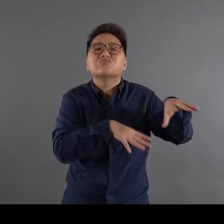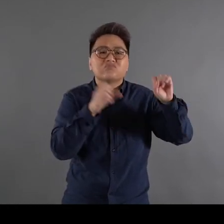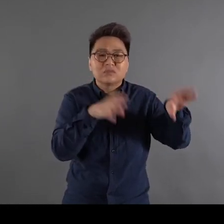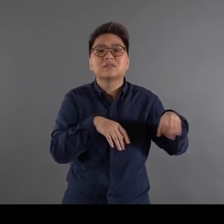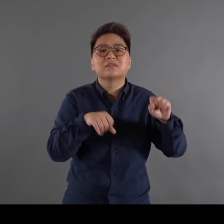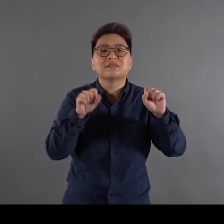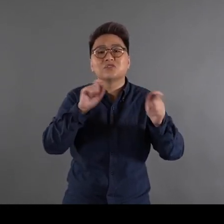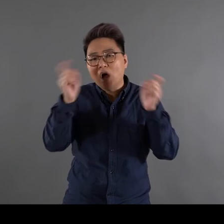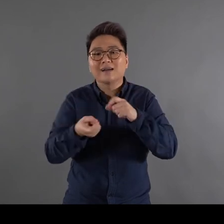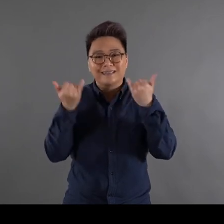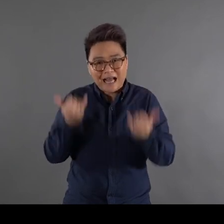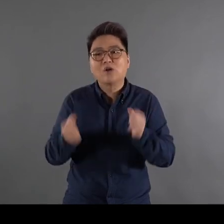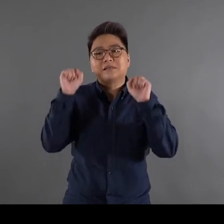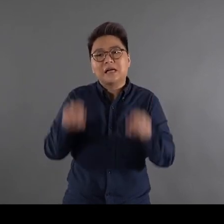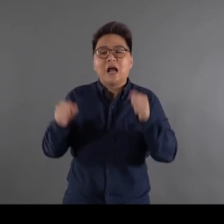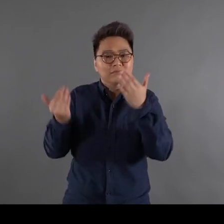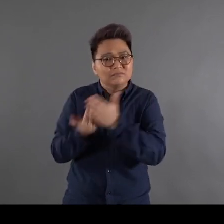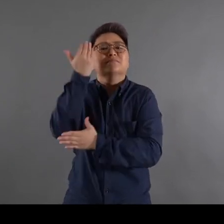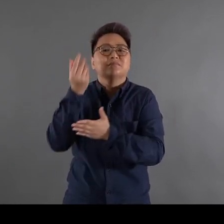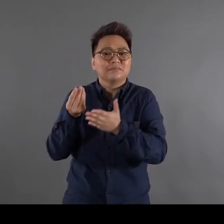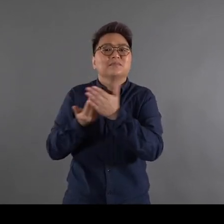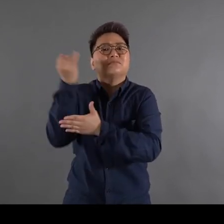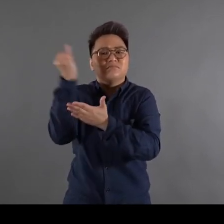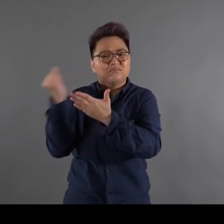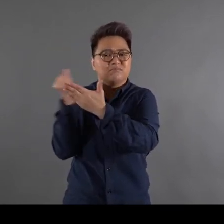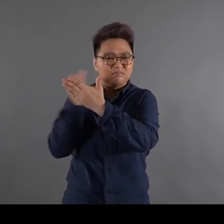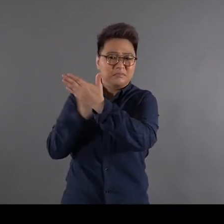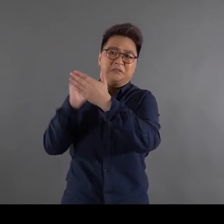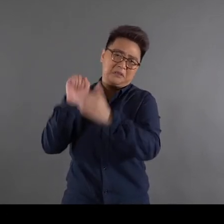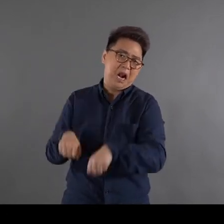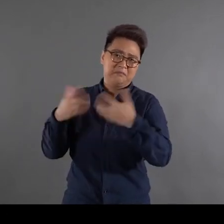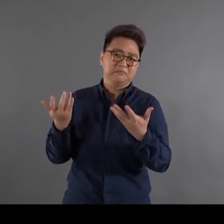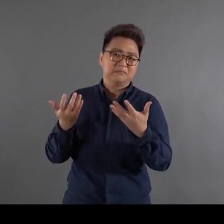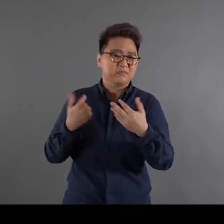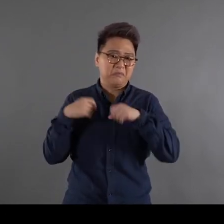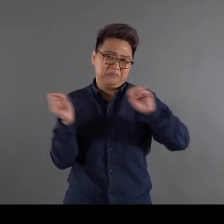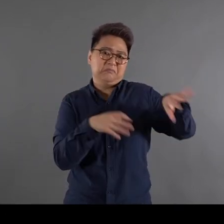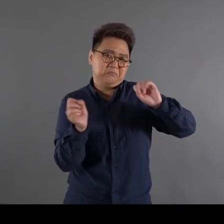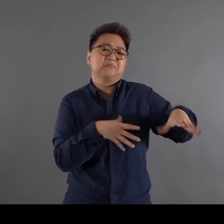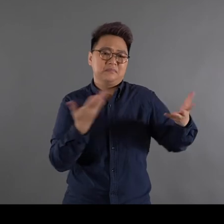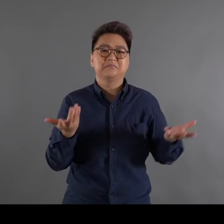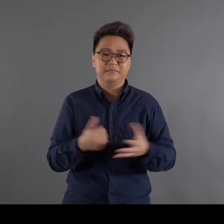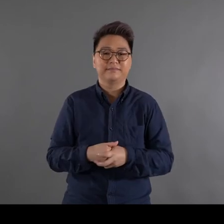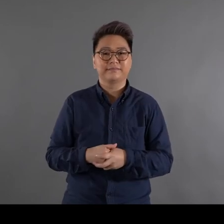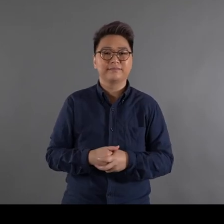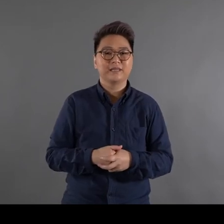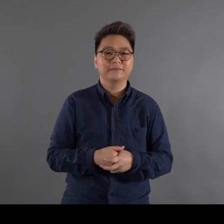that I had the room to paint new ones So I did Yes, two more to go